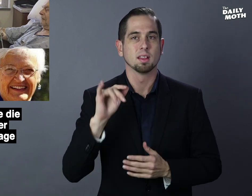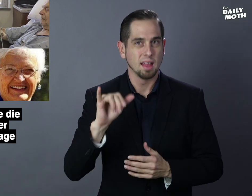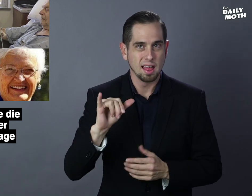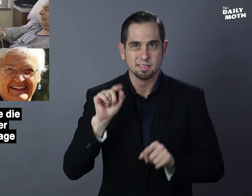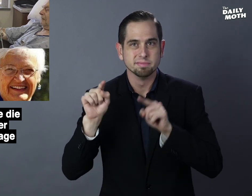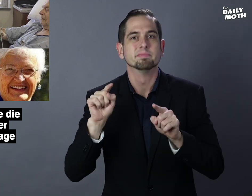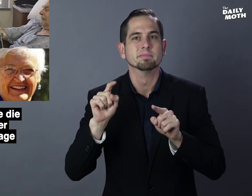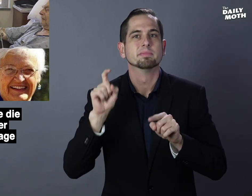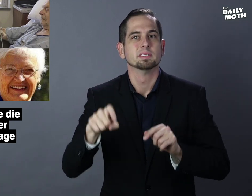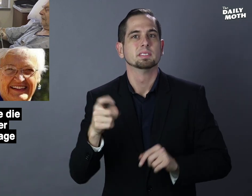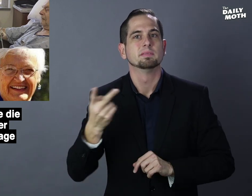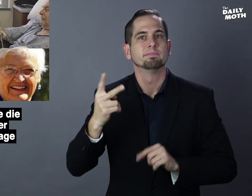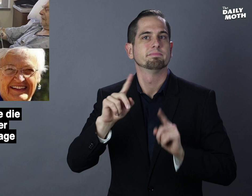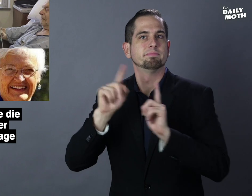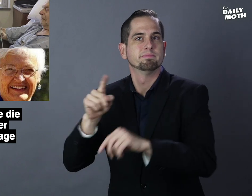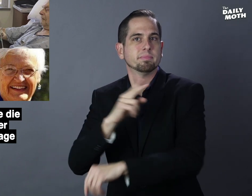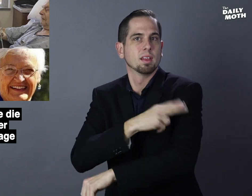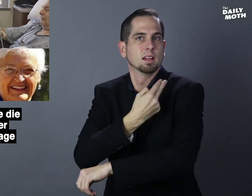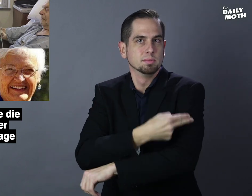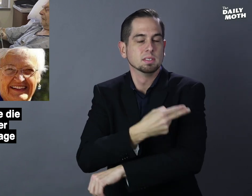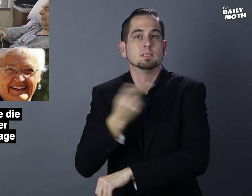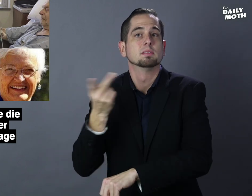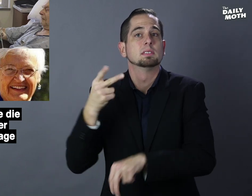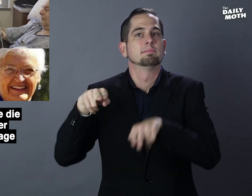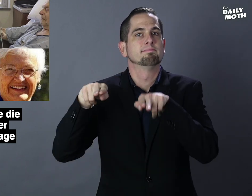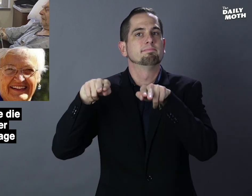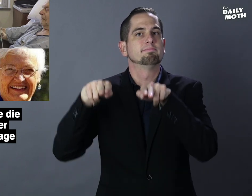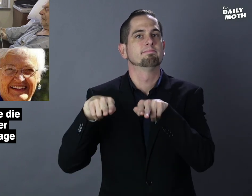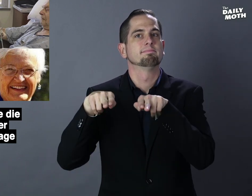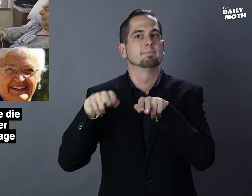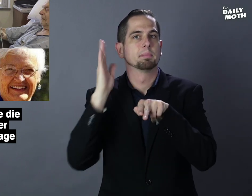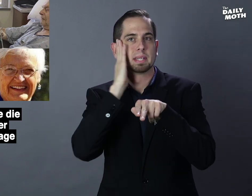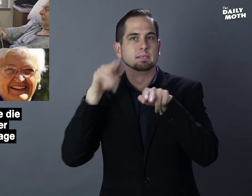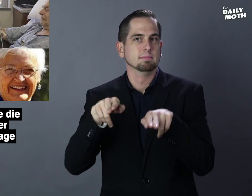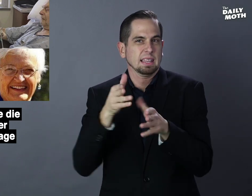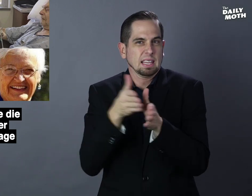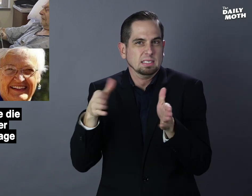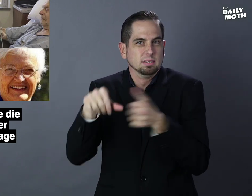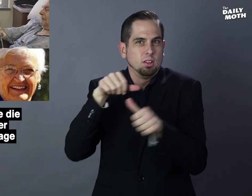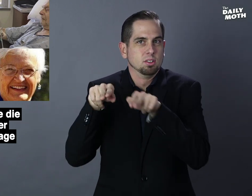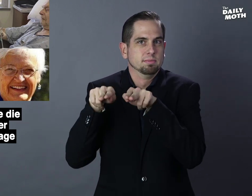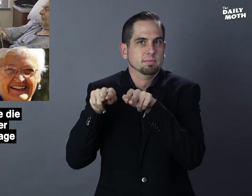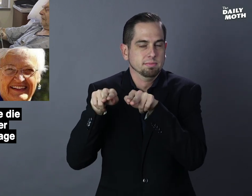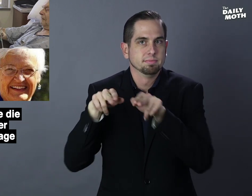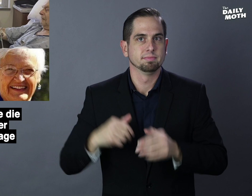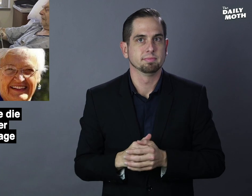which required them to be in a hospital. They were on beds next to each other.